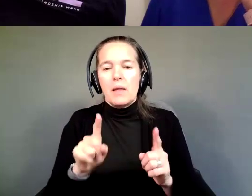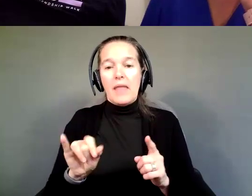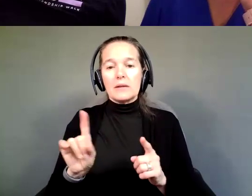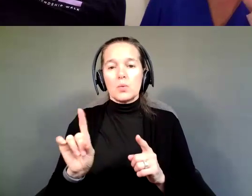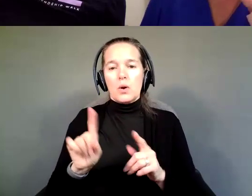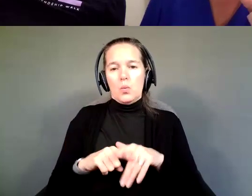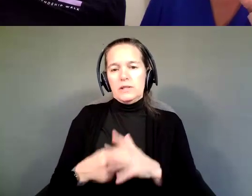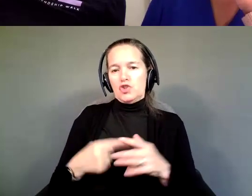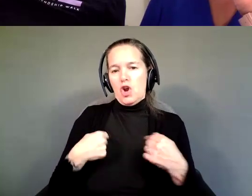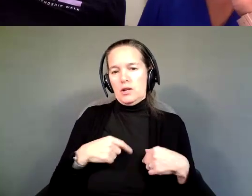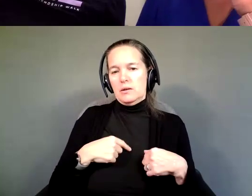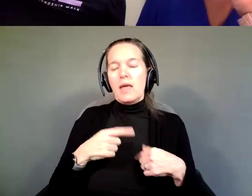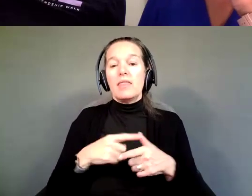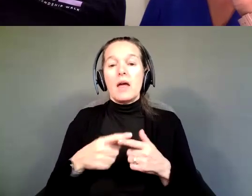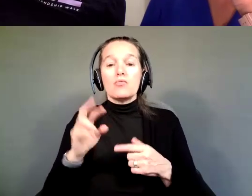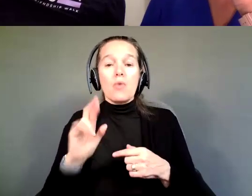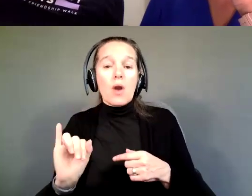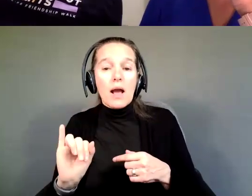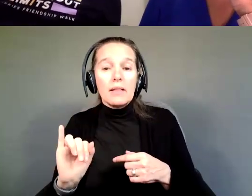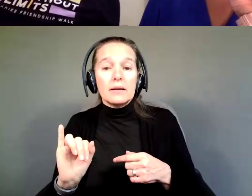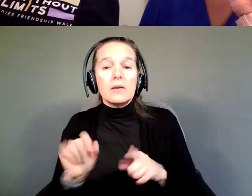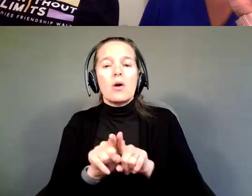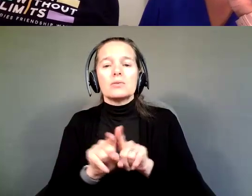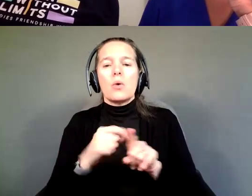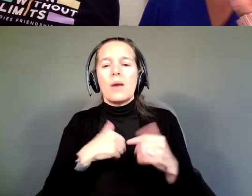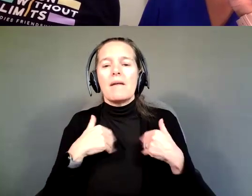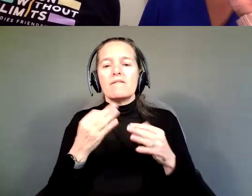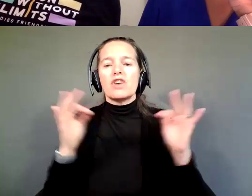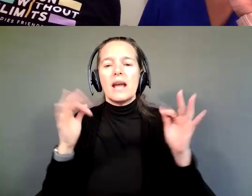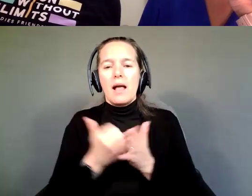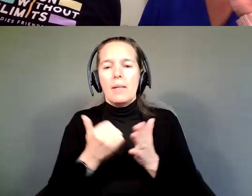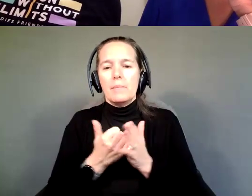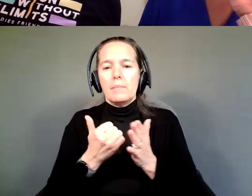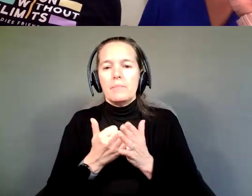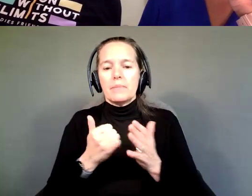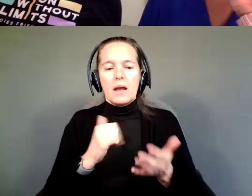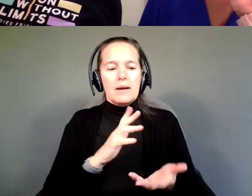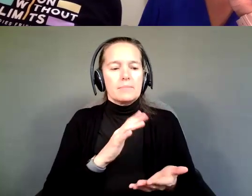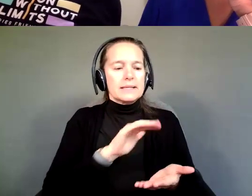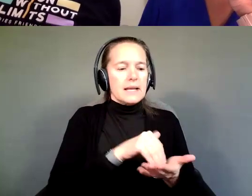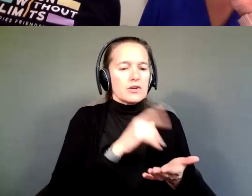And then, in Rhode Island, we also have free help, like we have Center for Women in Enterprise